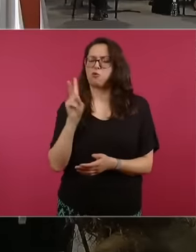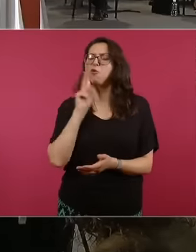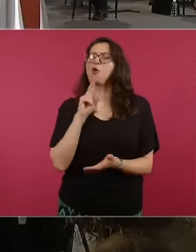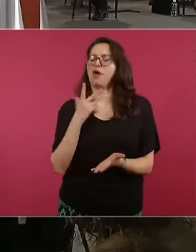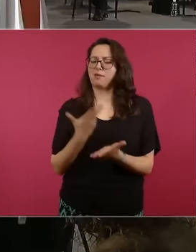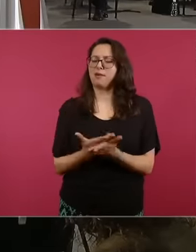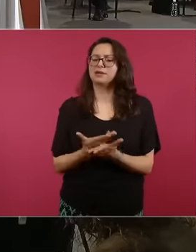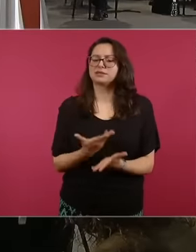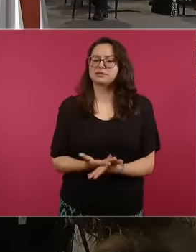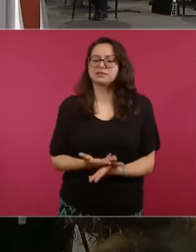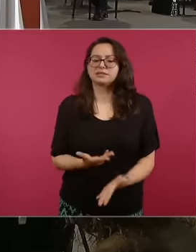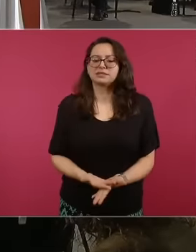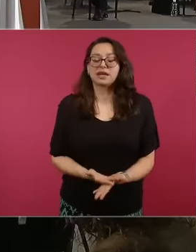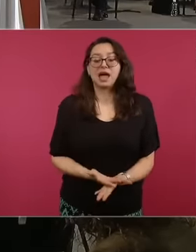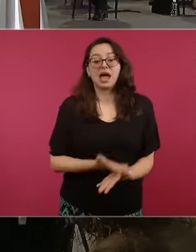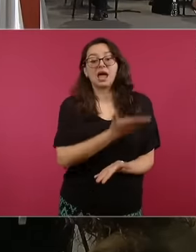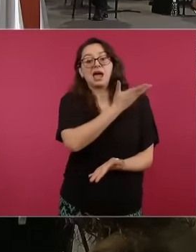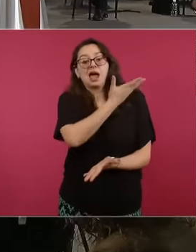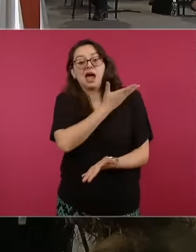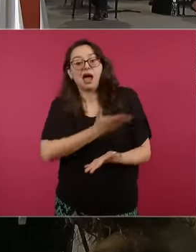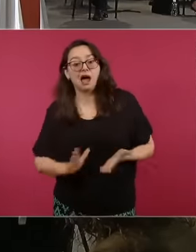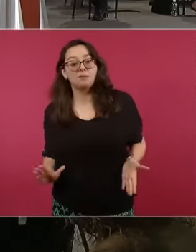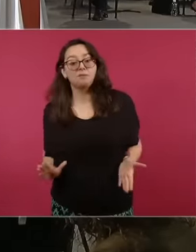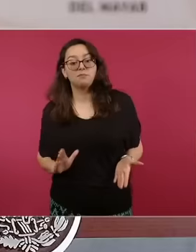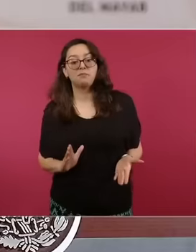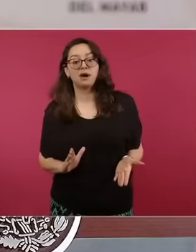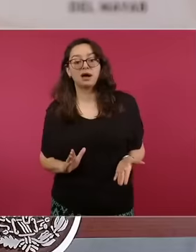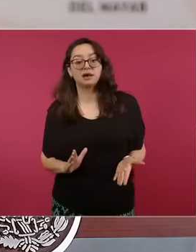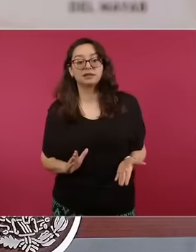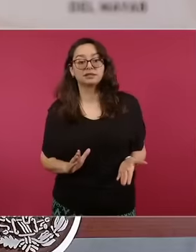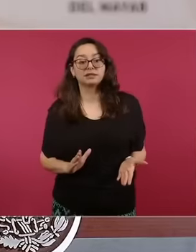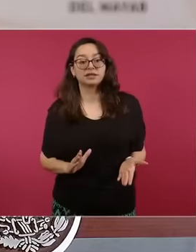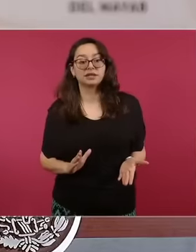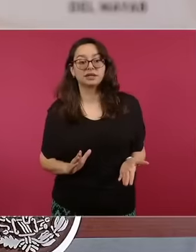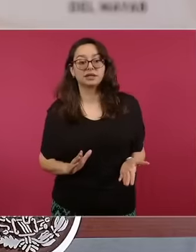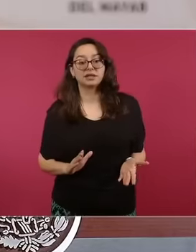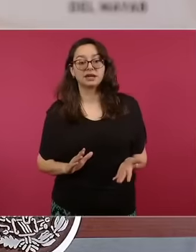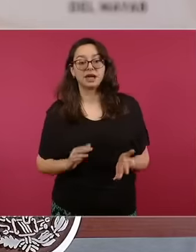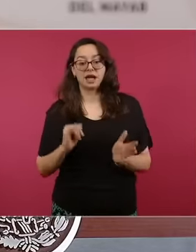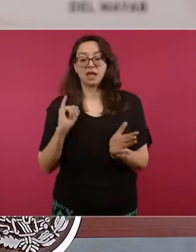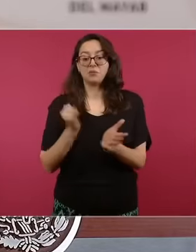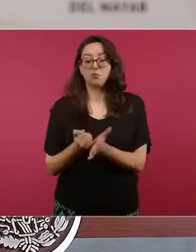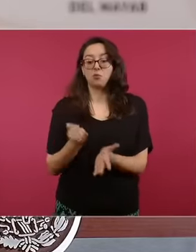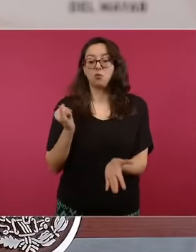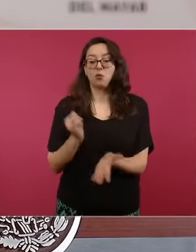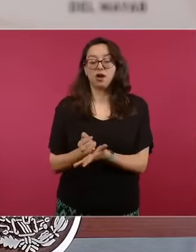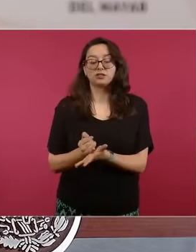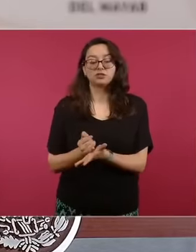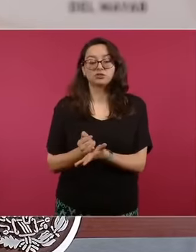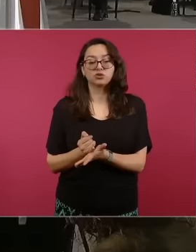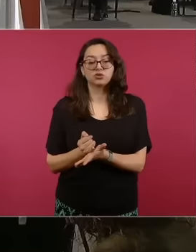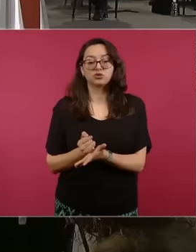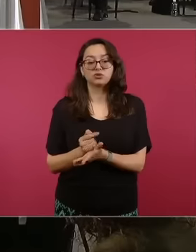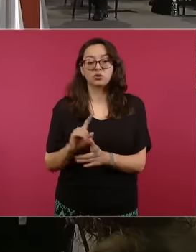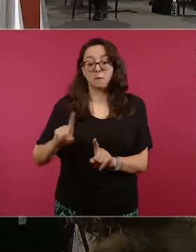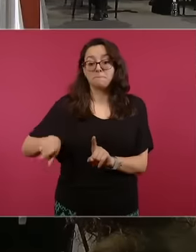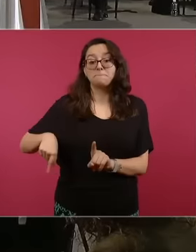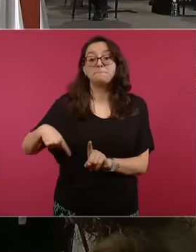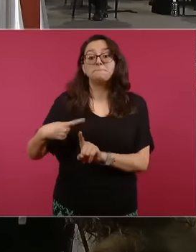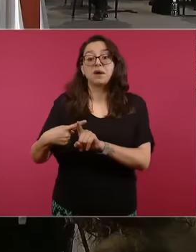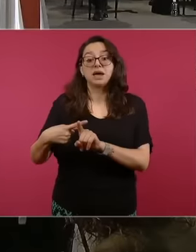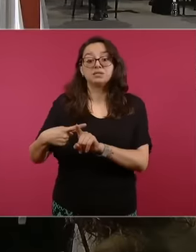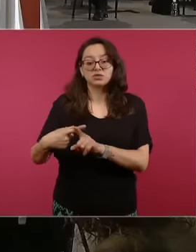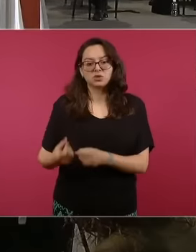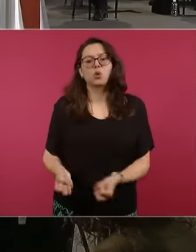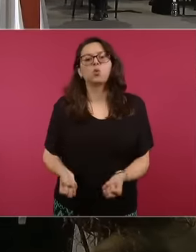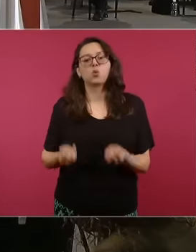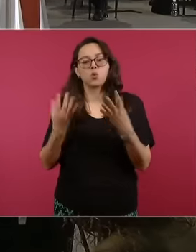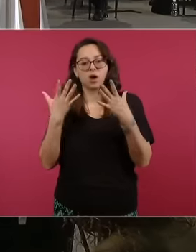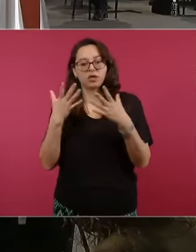How many thousands? of millions of pesos more in debt to the treasury Salinas pliegos and its companies one and